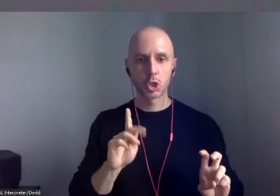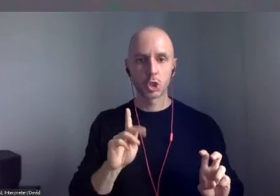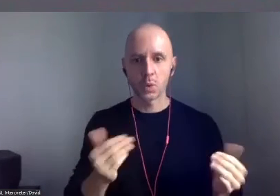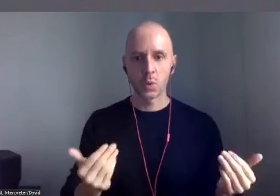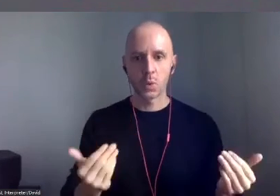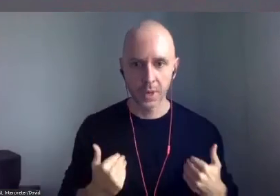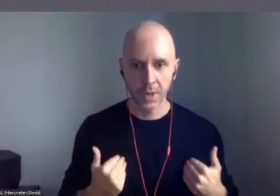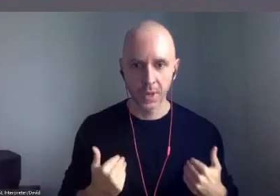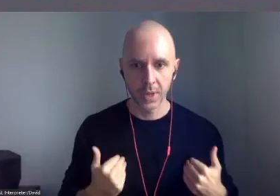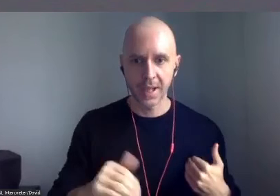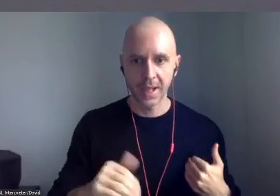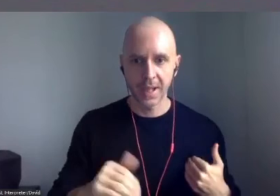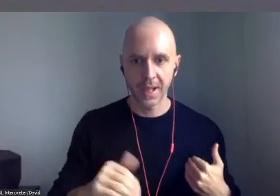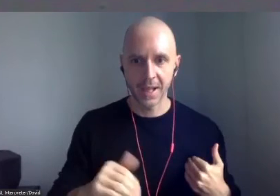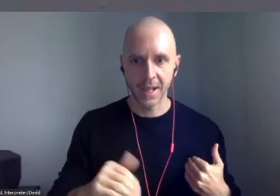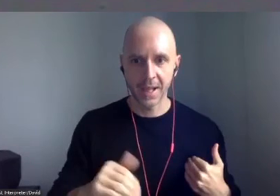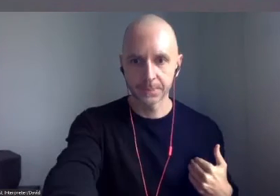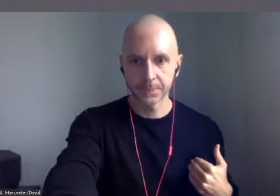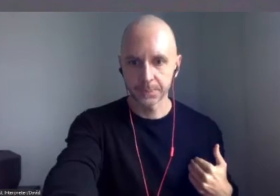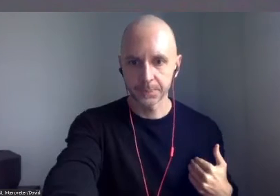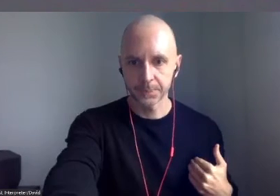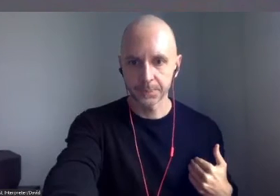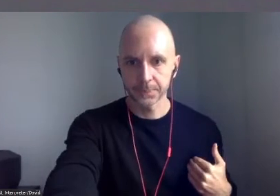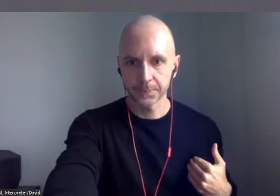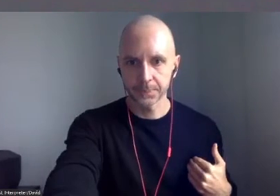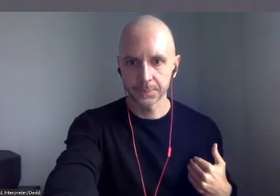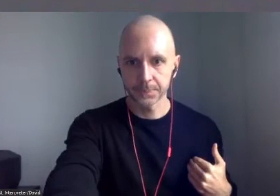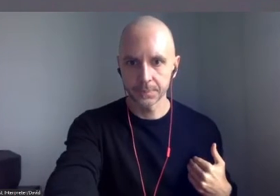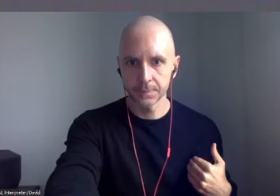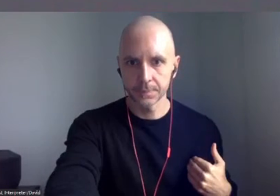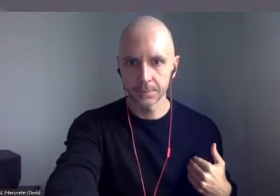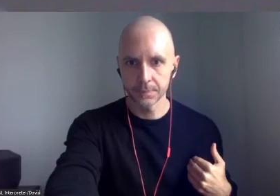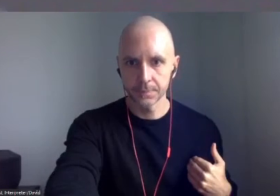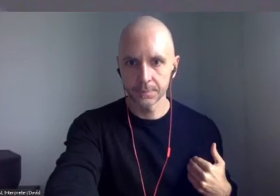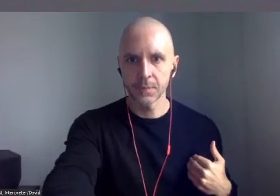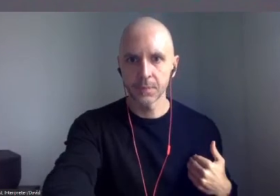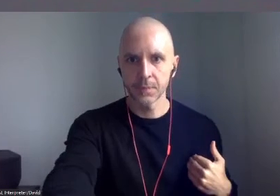an Industry Q&A and Master Class in Unity; and finally LAND JAM,